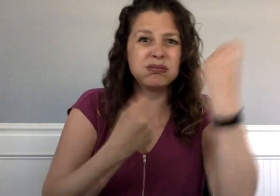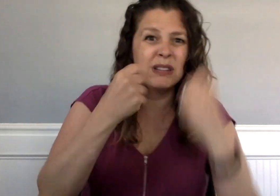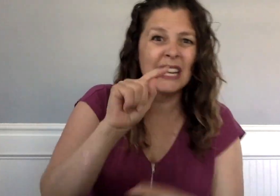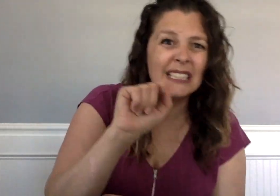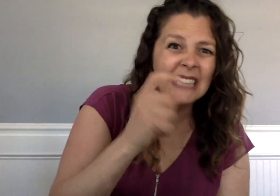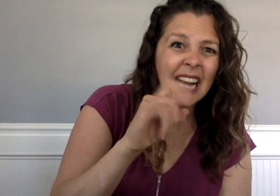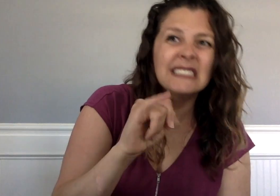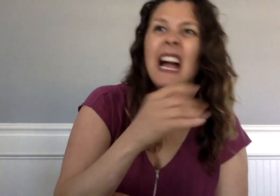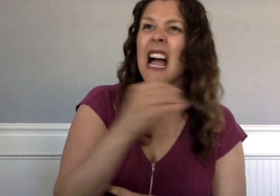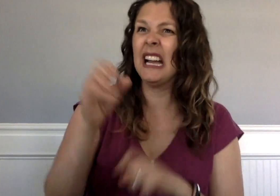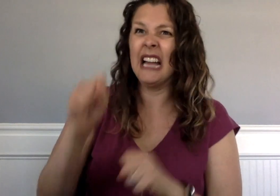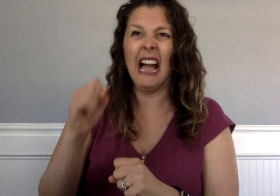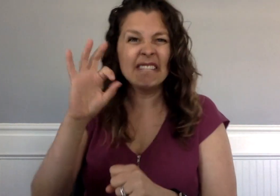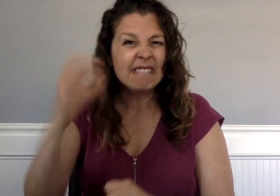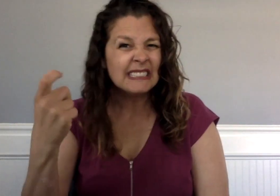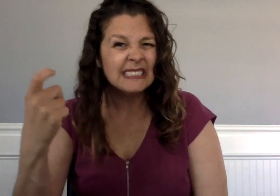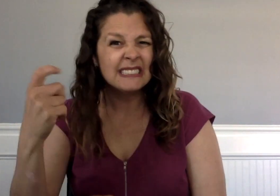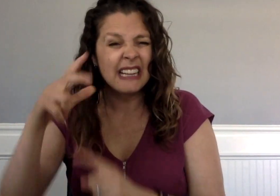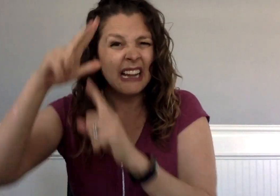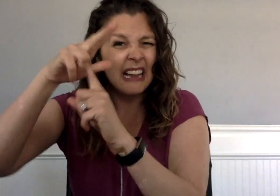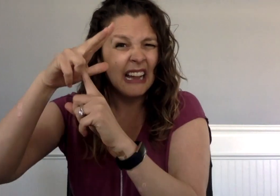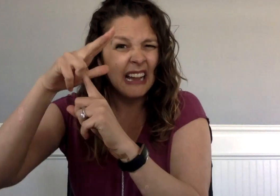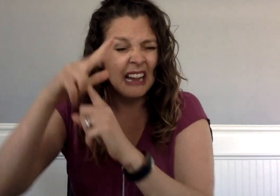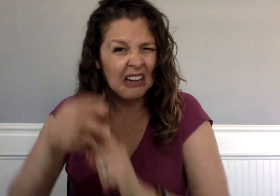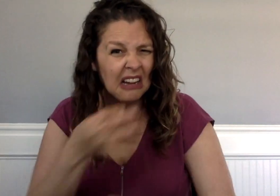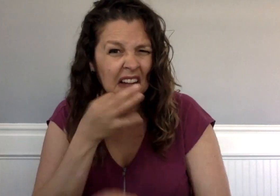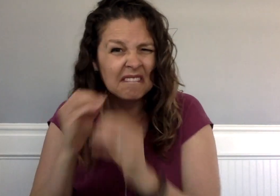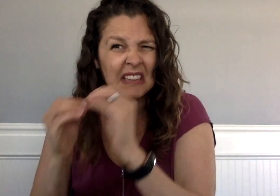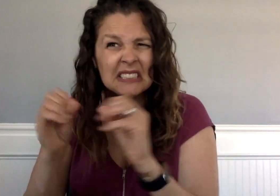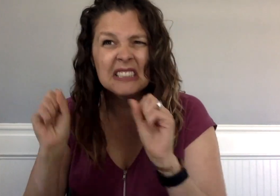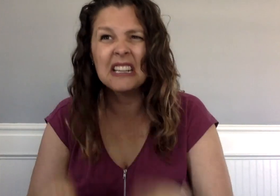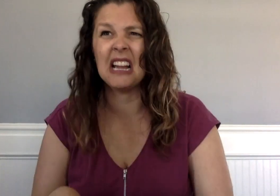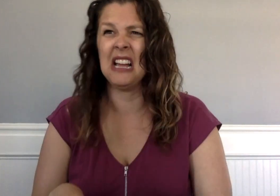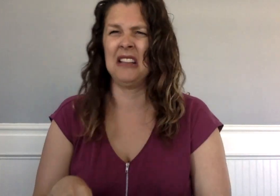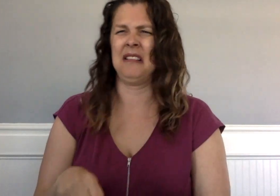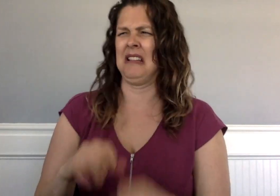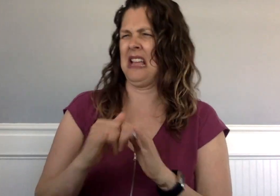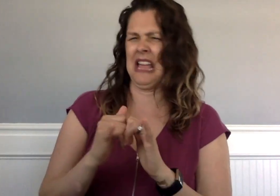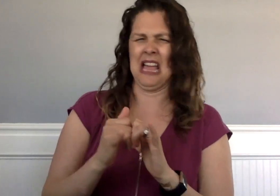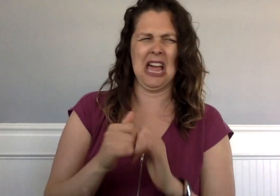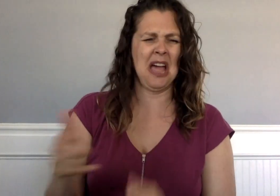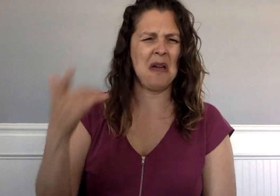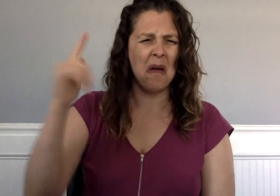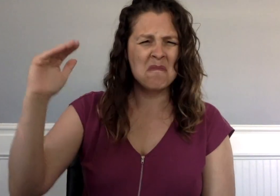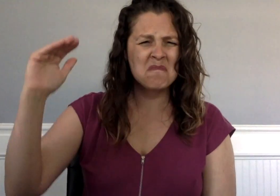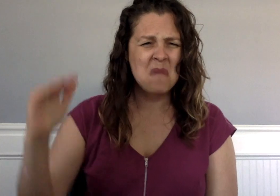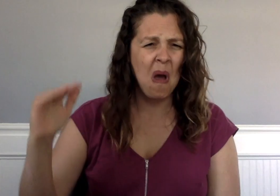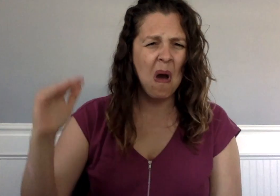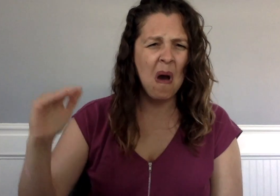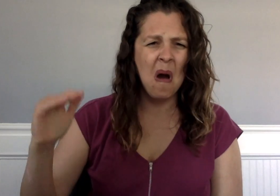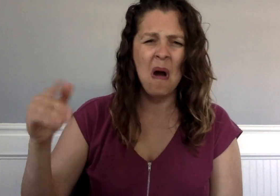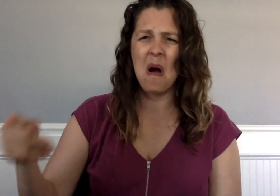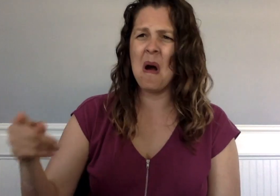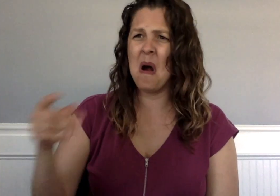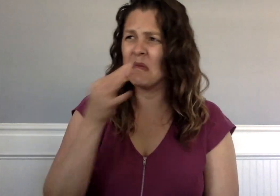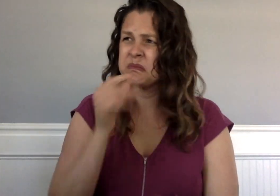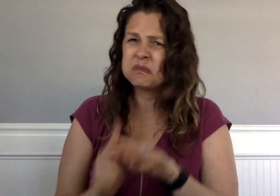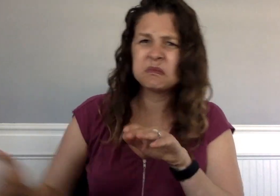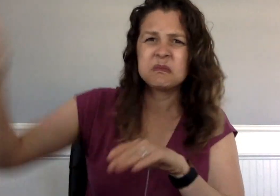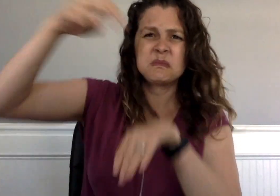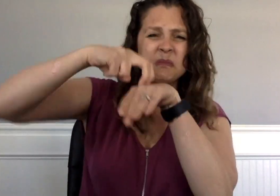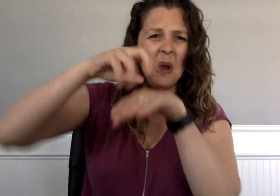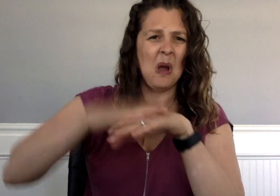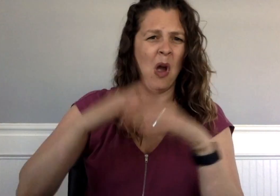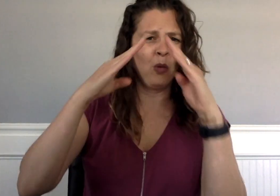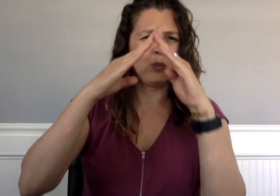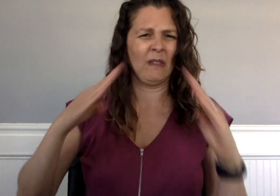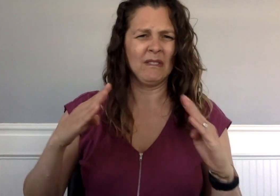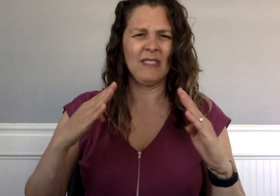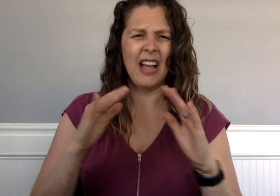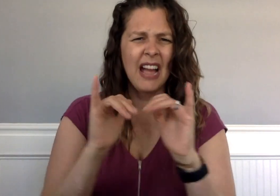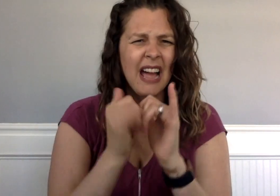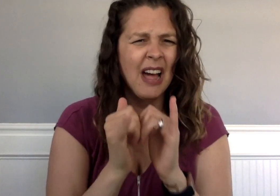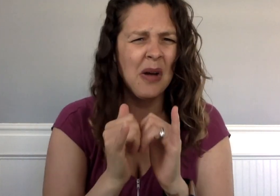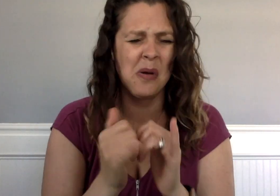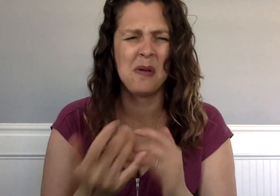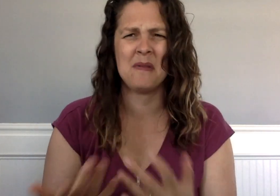“He drives taxi AND he’s going to fix it?" Charlie couldn’t imagine the little man going on the roof.